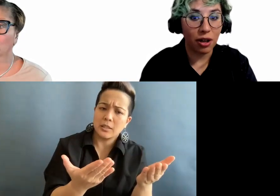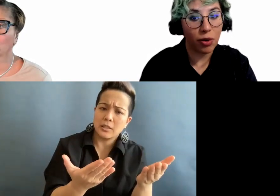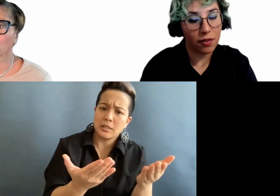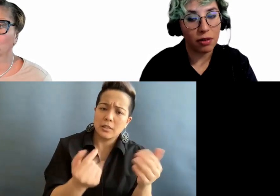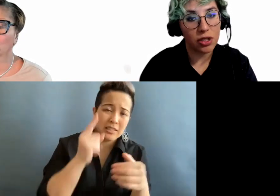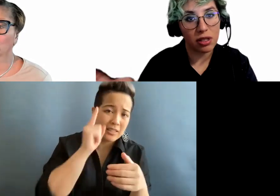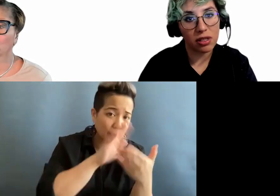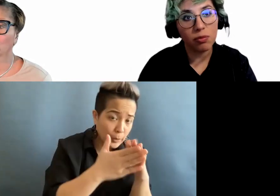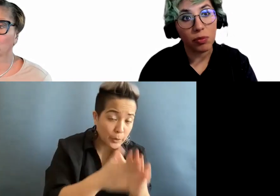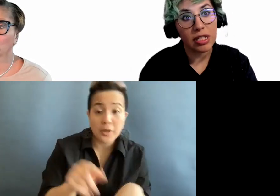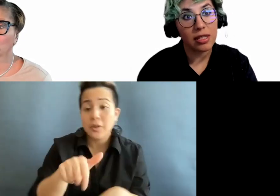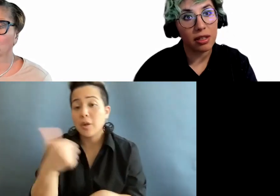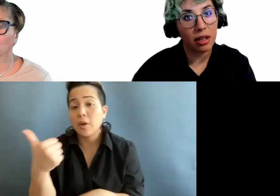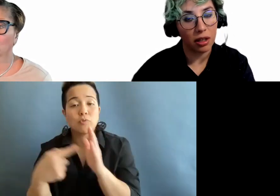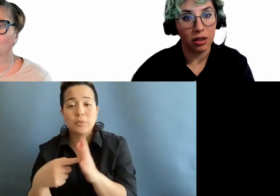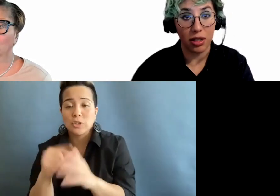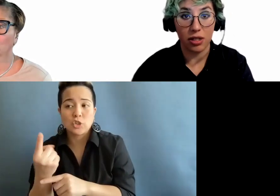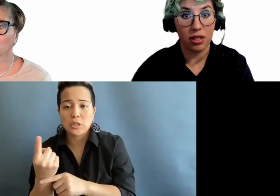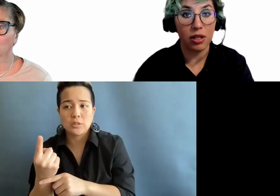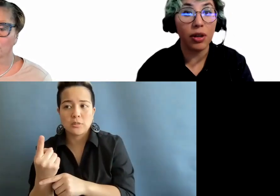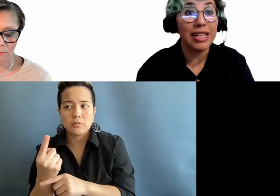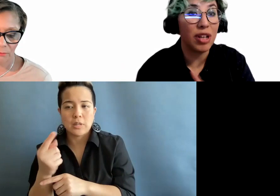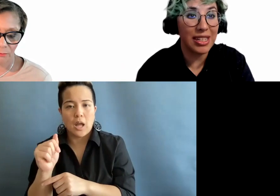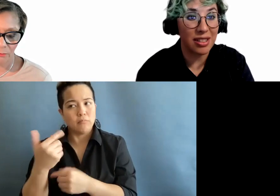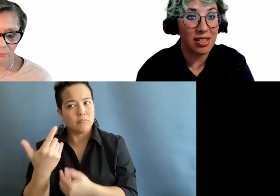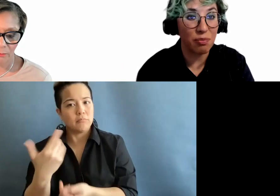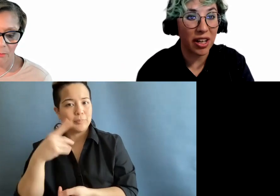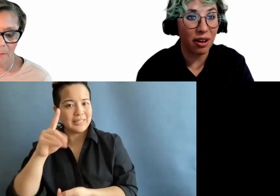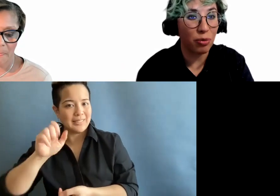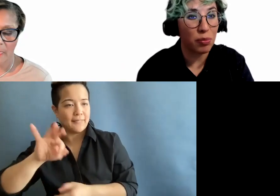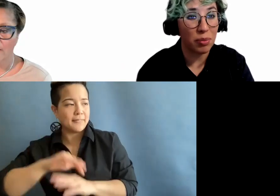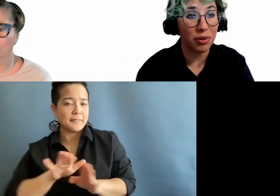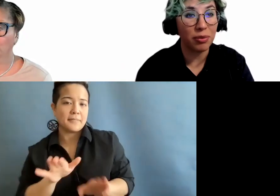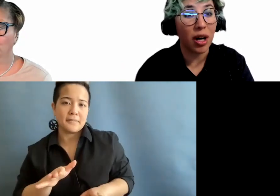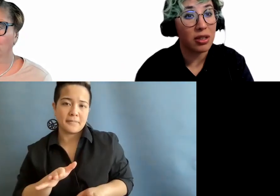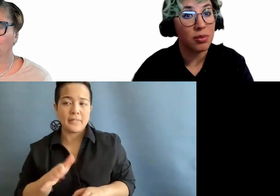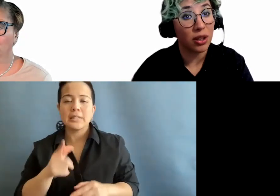and one of them just represents a condition. So it really does depend on what people want to be